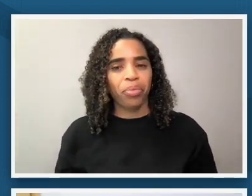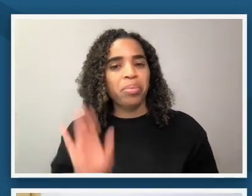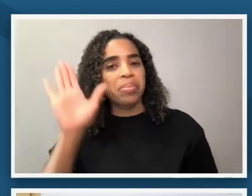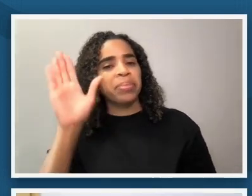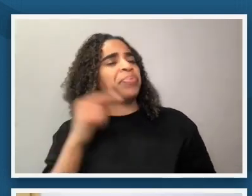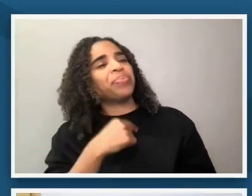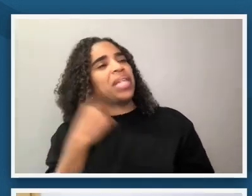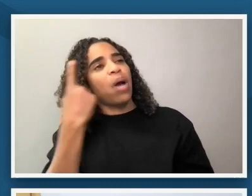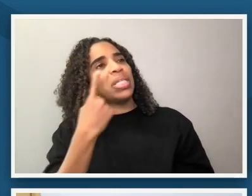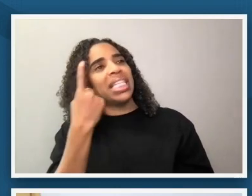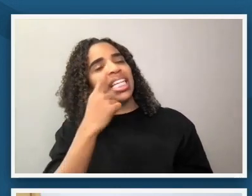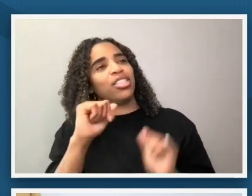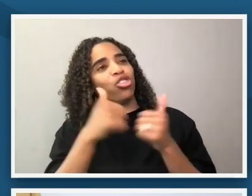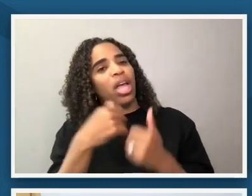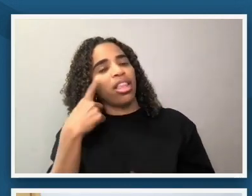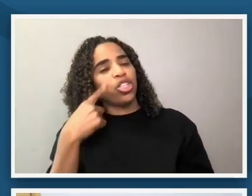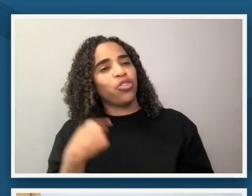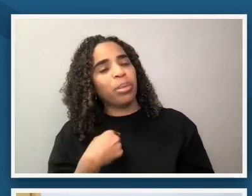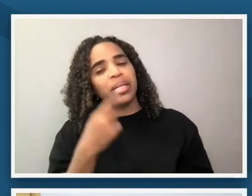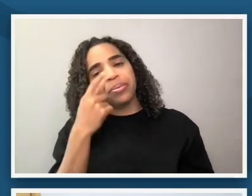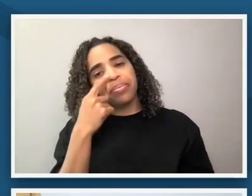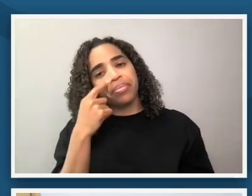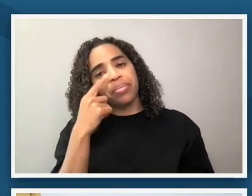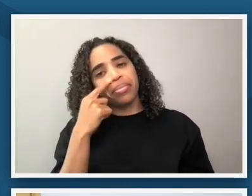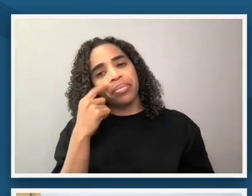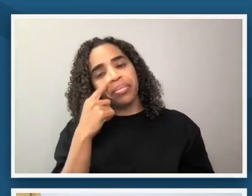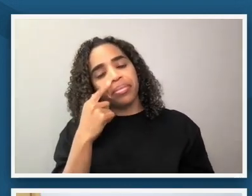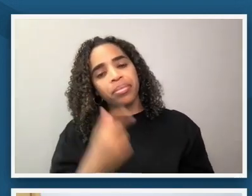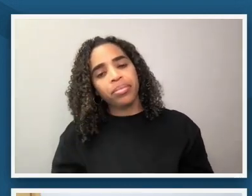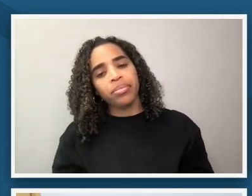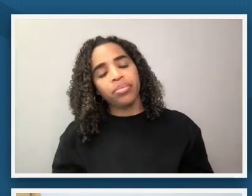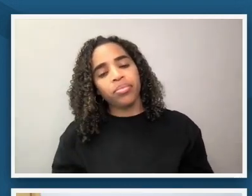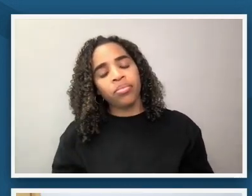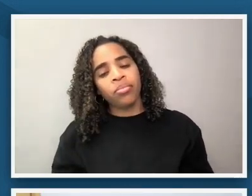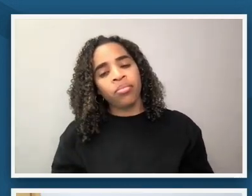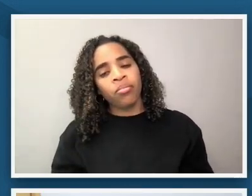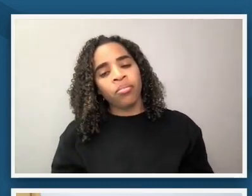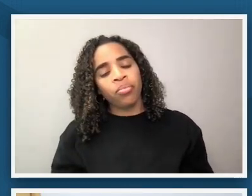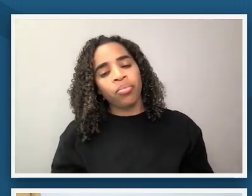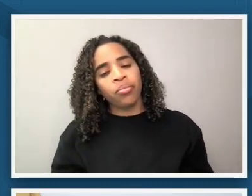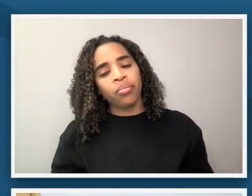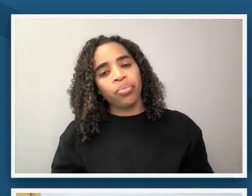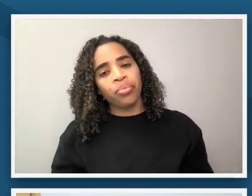as a facilitator with this